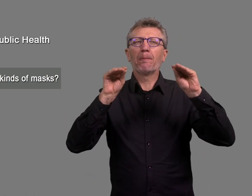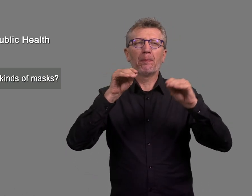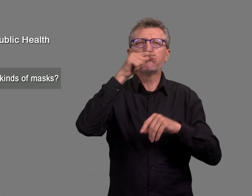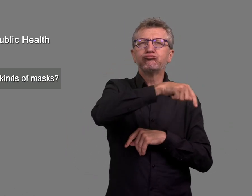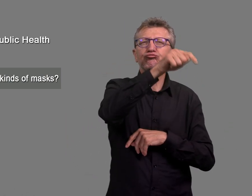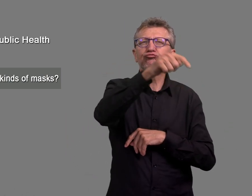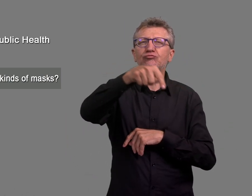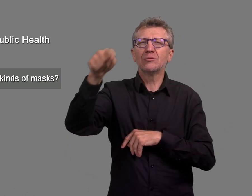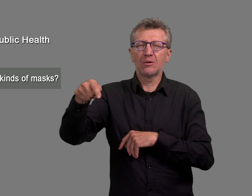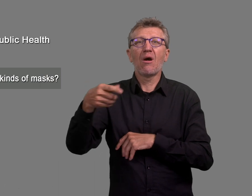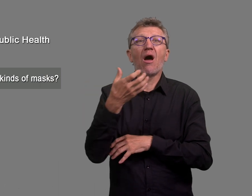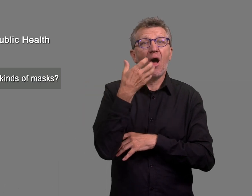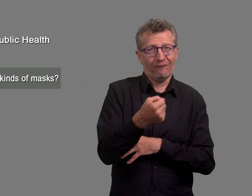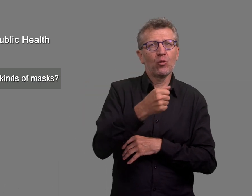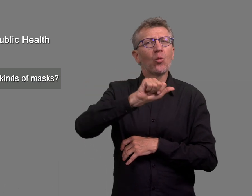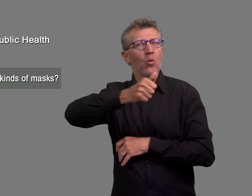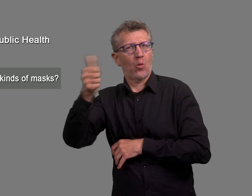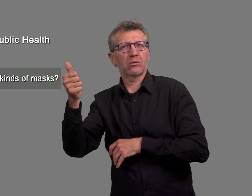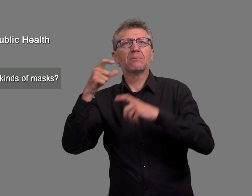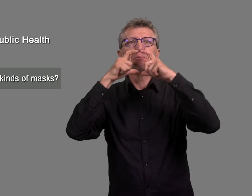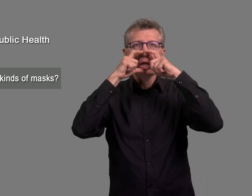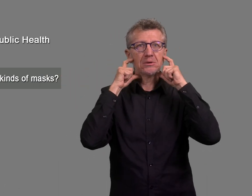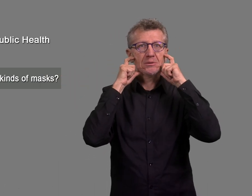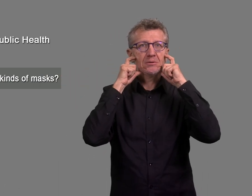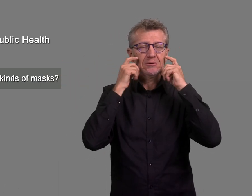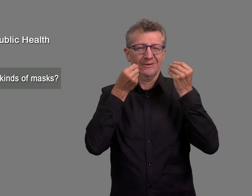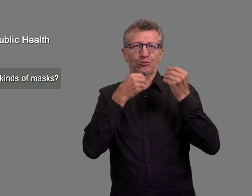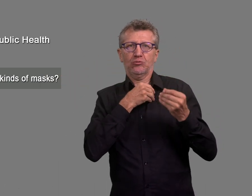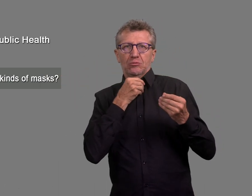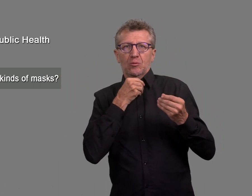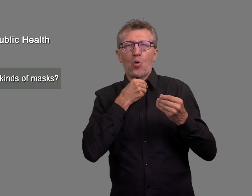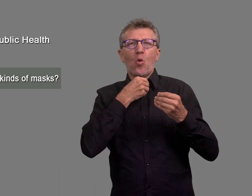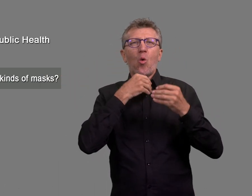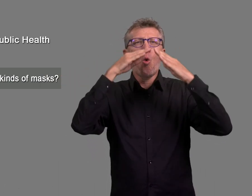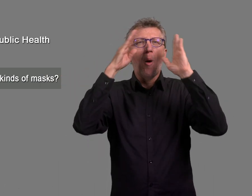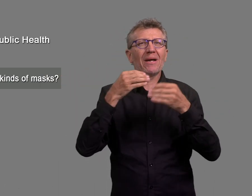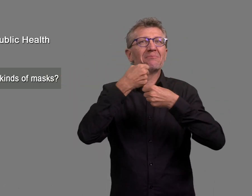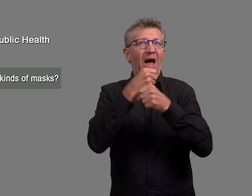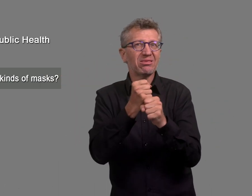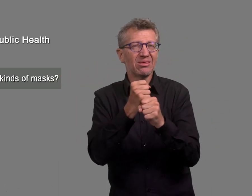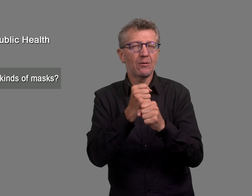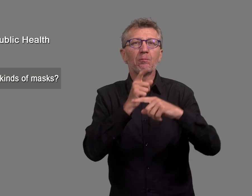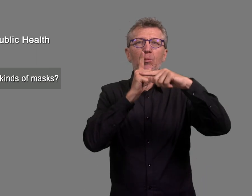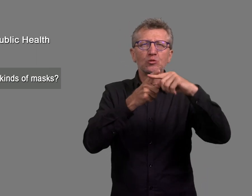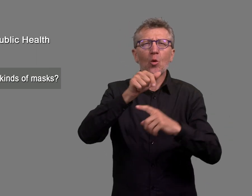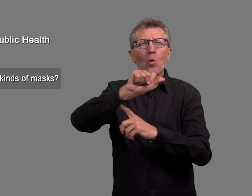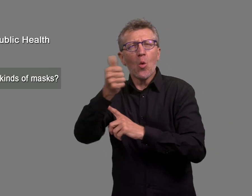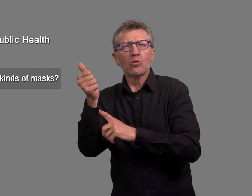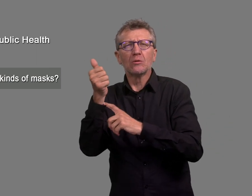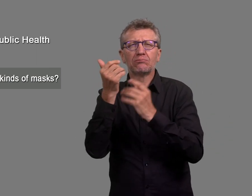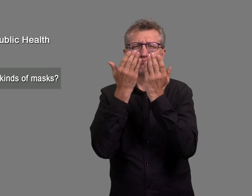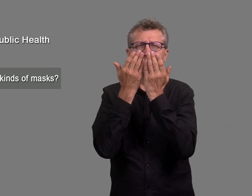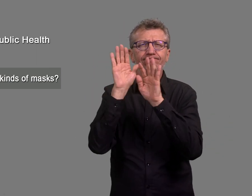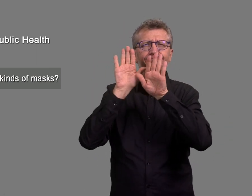In the shops you will also find homemade textile face coverings and different kinds of